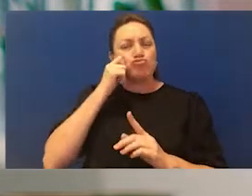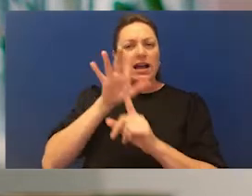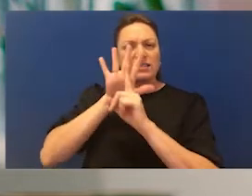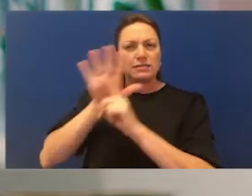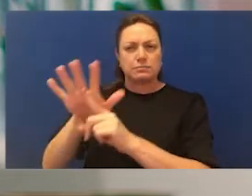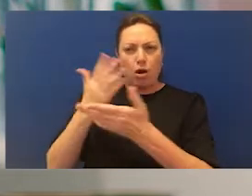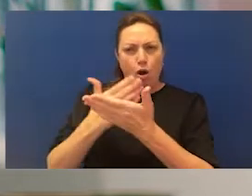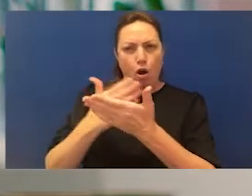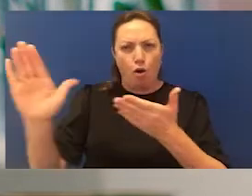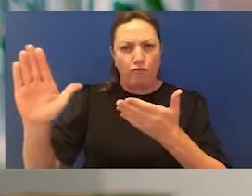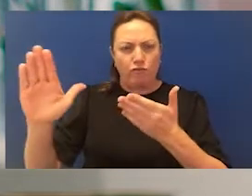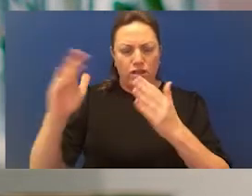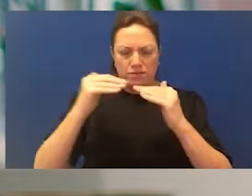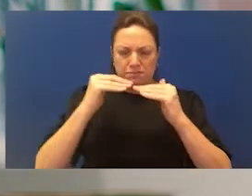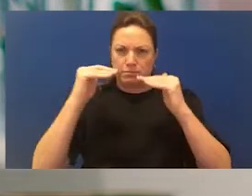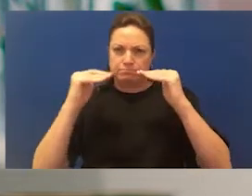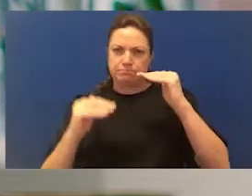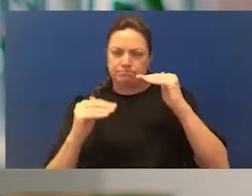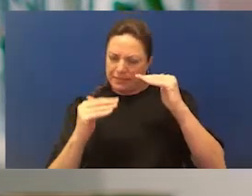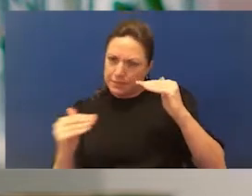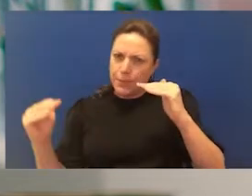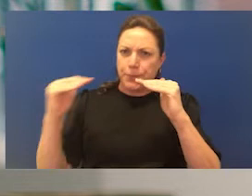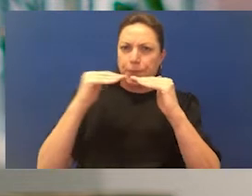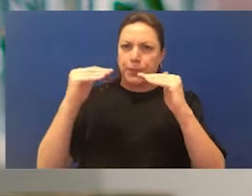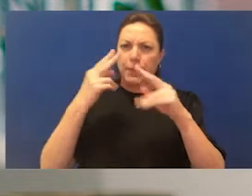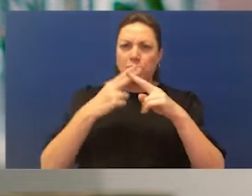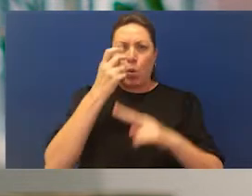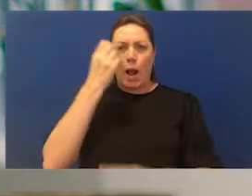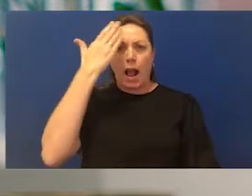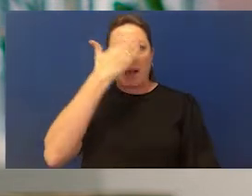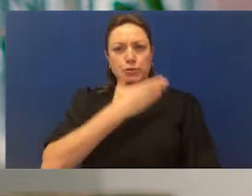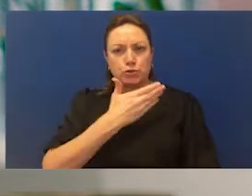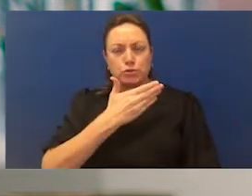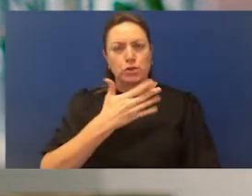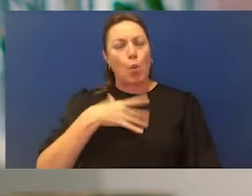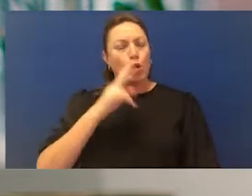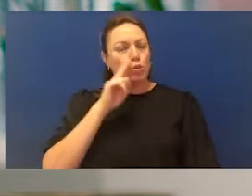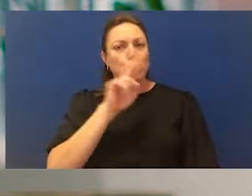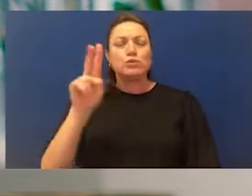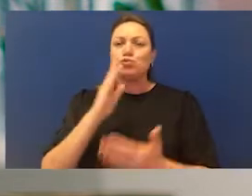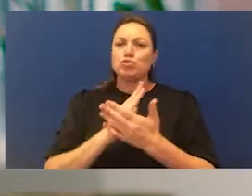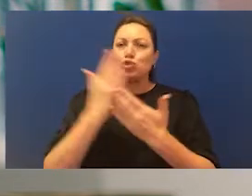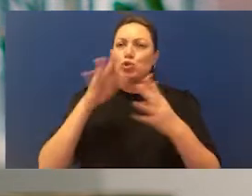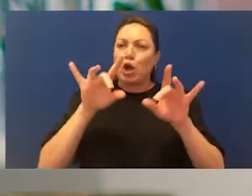our lives. So we can truly see how magnificent this place is. And how magnificent the peoples are all of us.